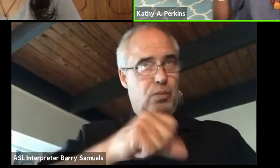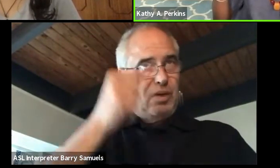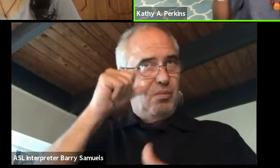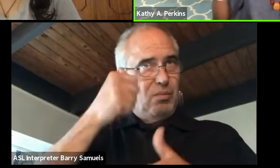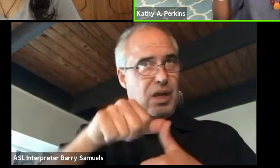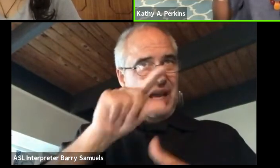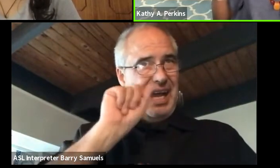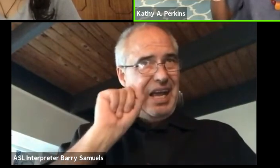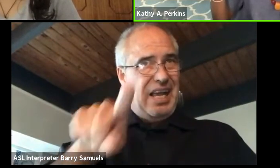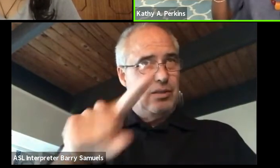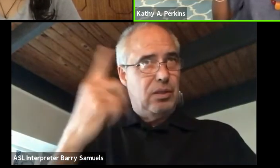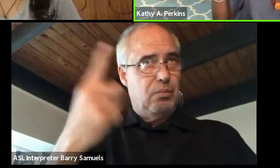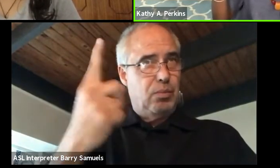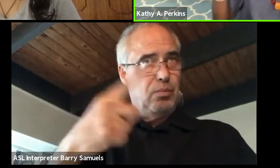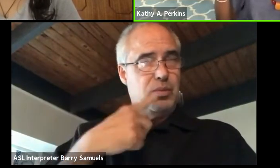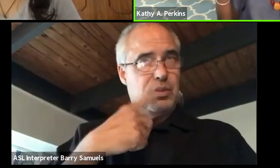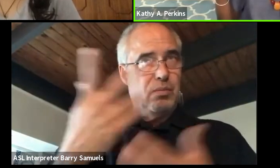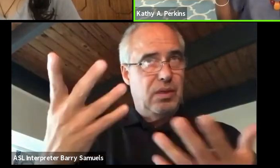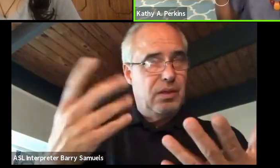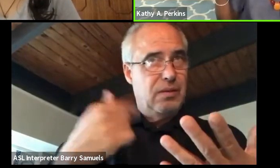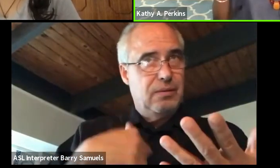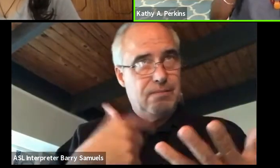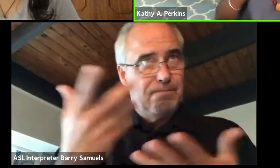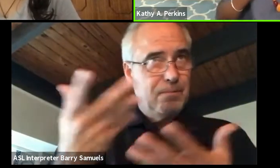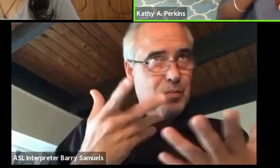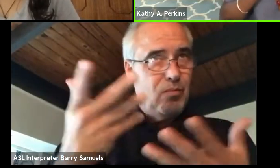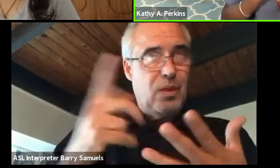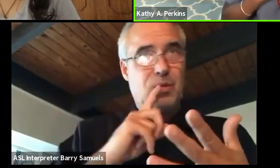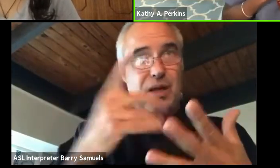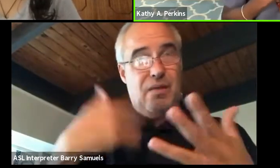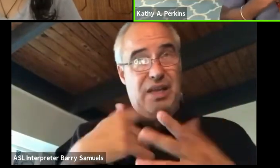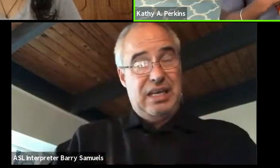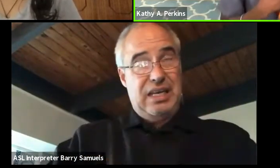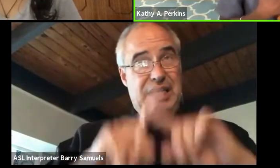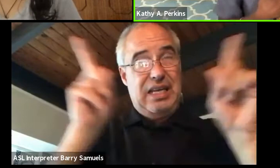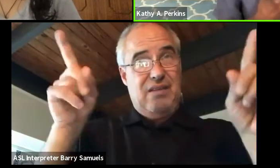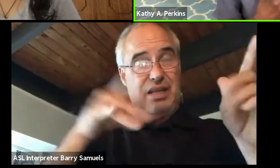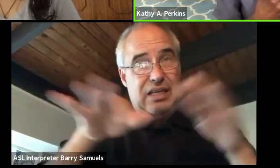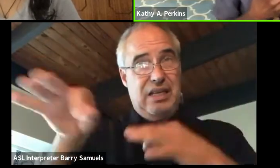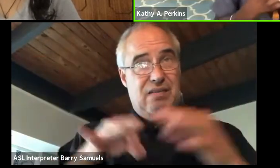that it's like, well, we have a whole different definition of black in the US,